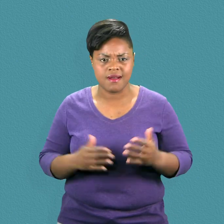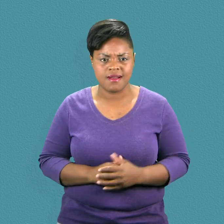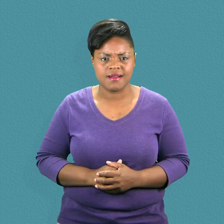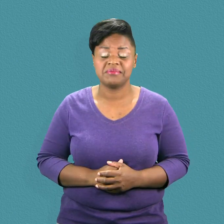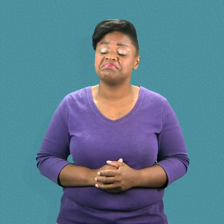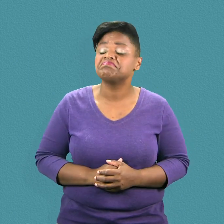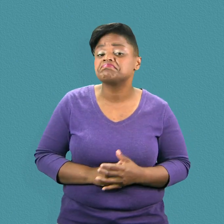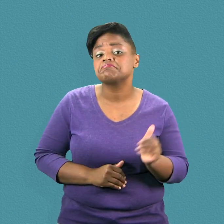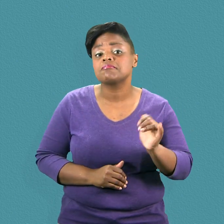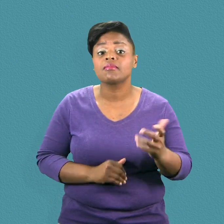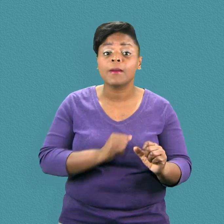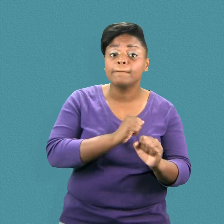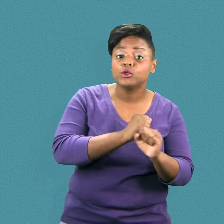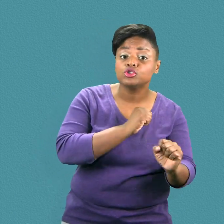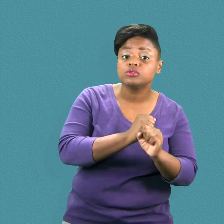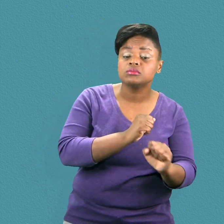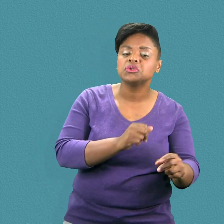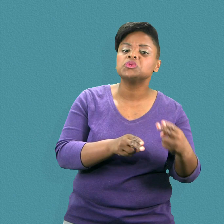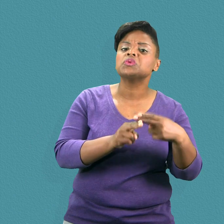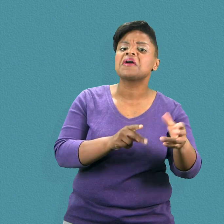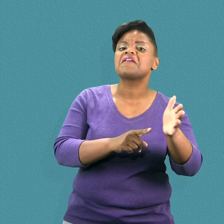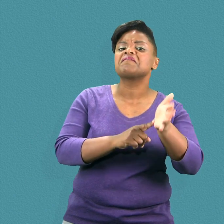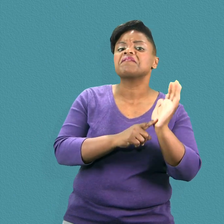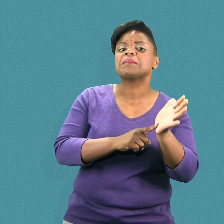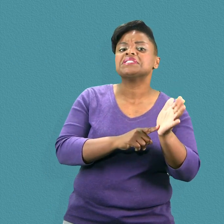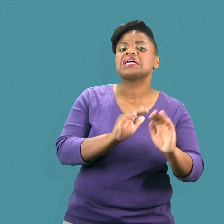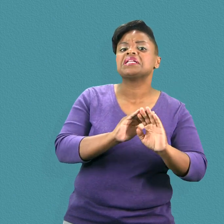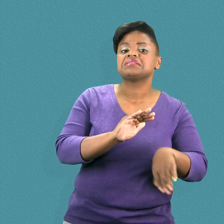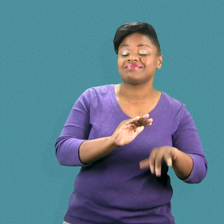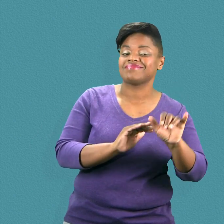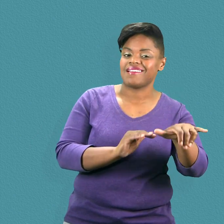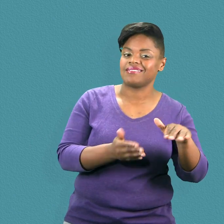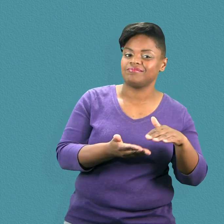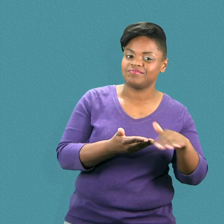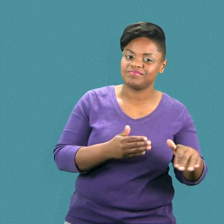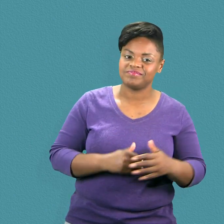• Advertisements that are less than five minutes.